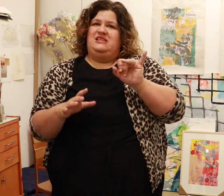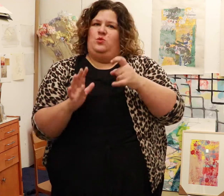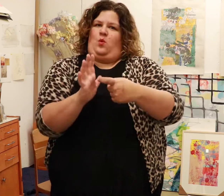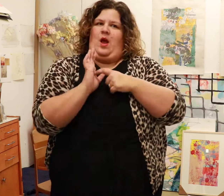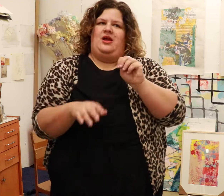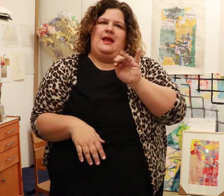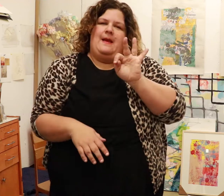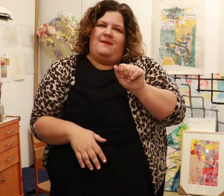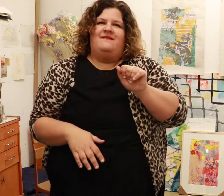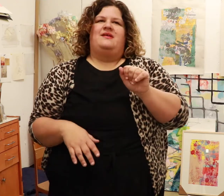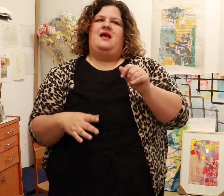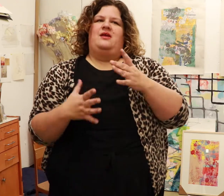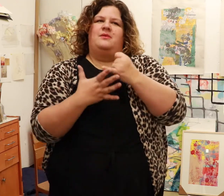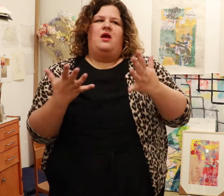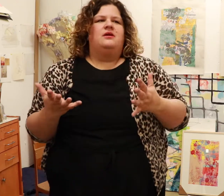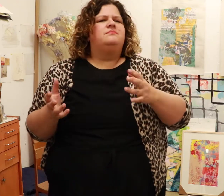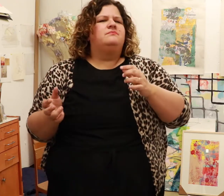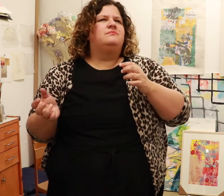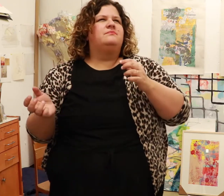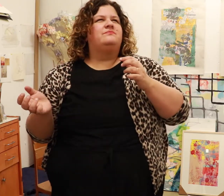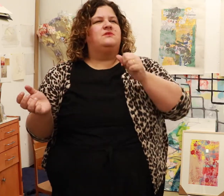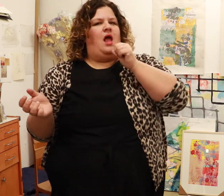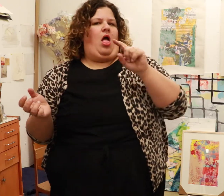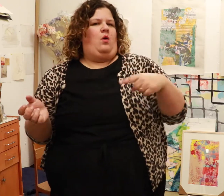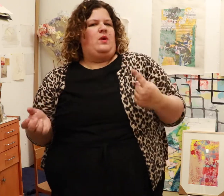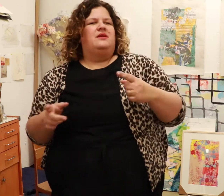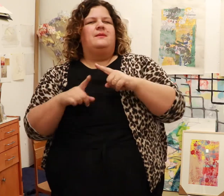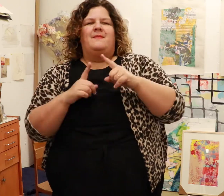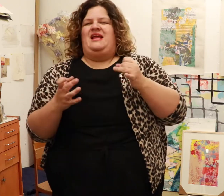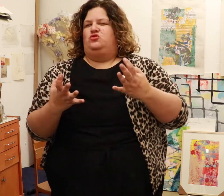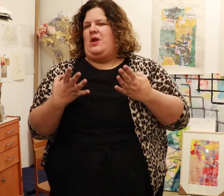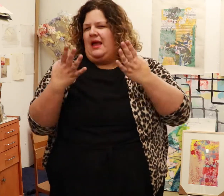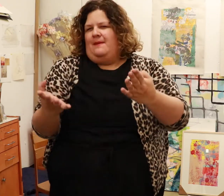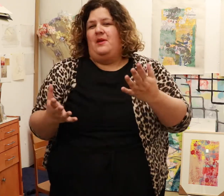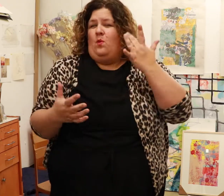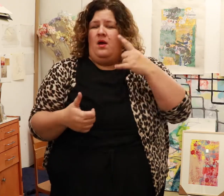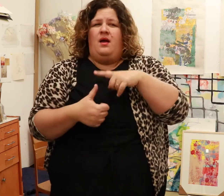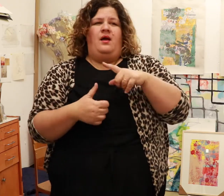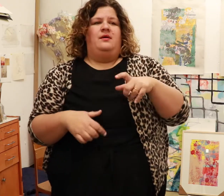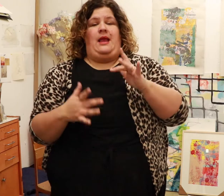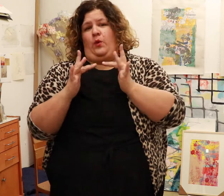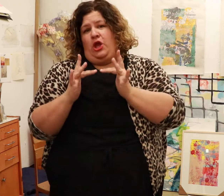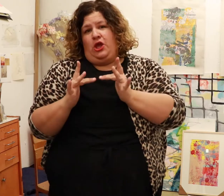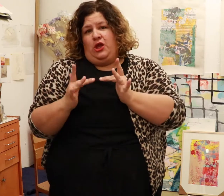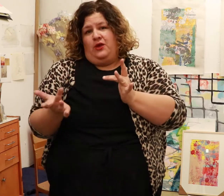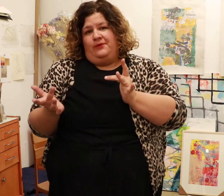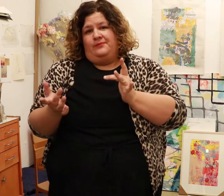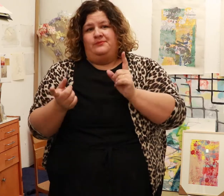While a Masters in Fine Arts (MFA) degree isn’t required to be an artist -- I recommend it anyway for several reasons. First, networking opportunities.